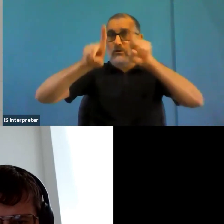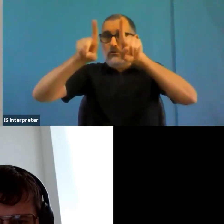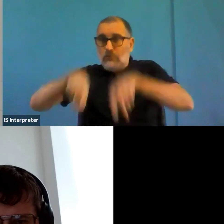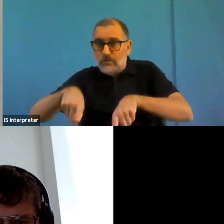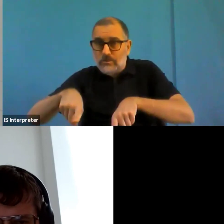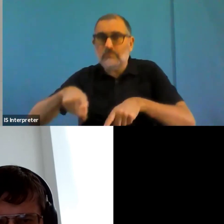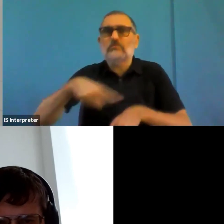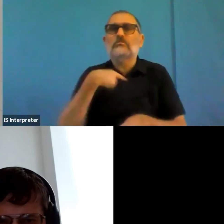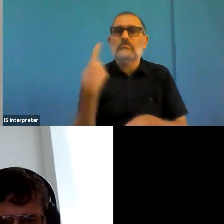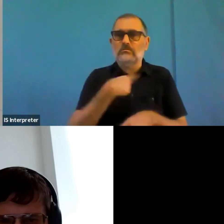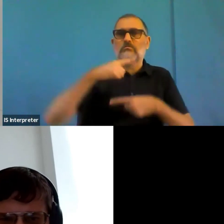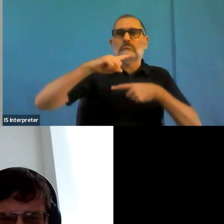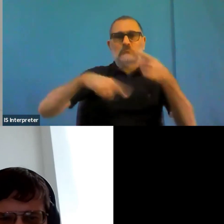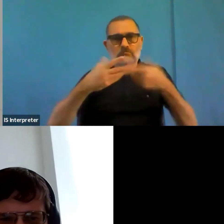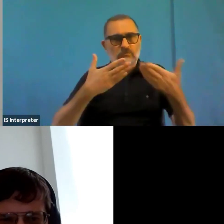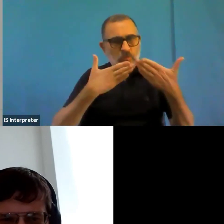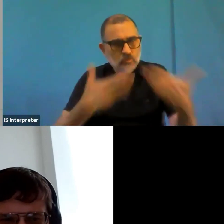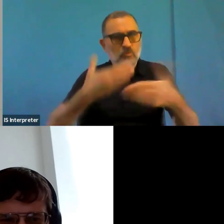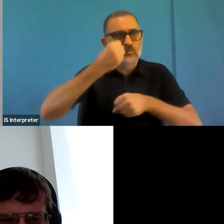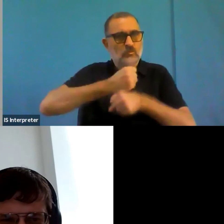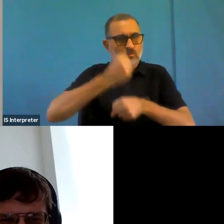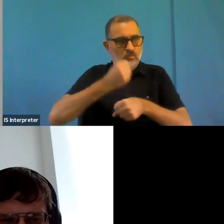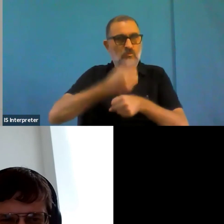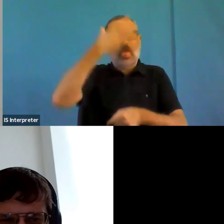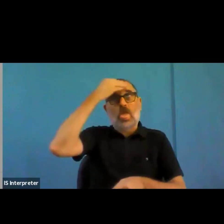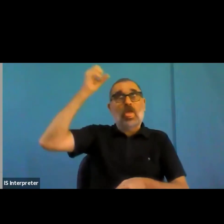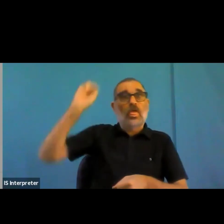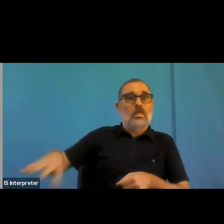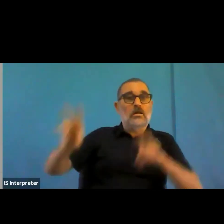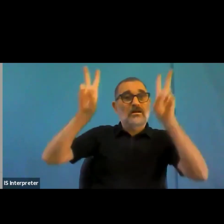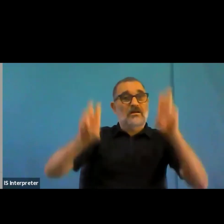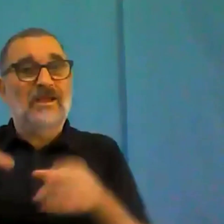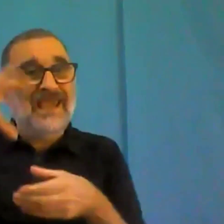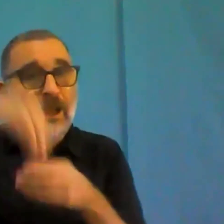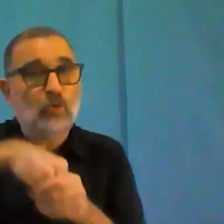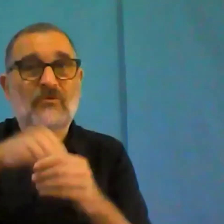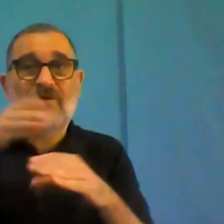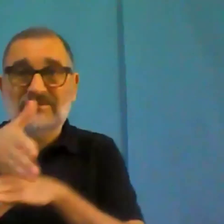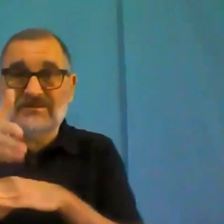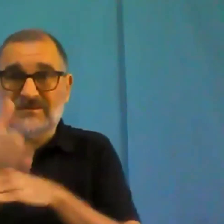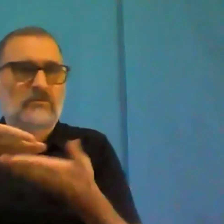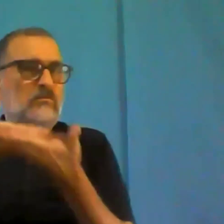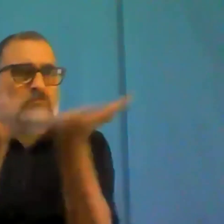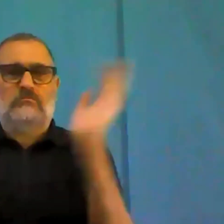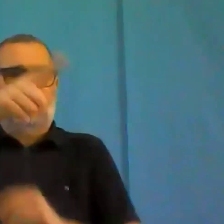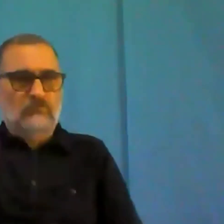Thank you everyone. Bye bye.